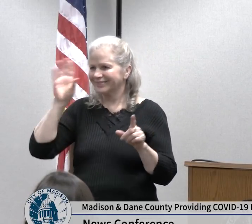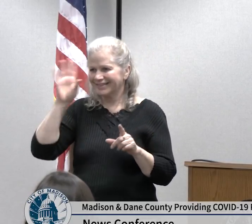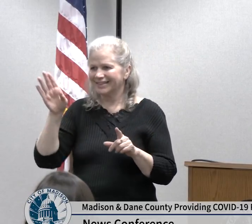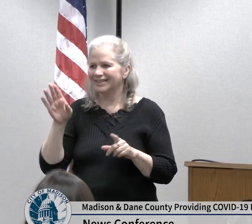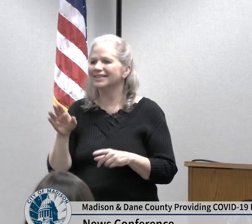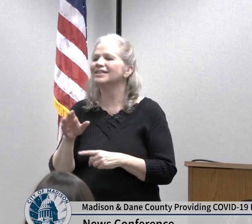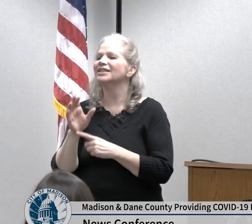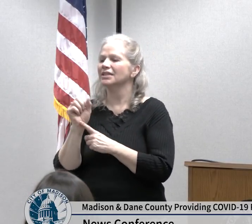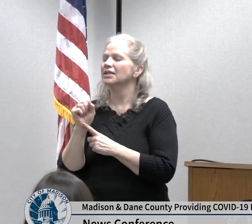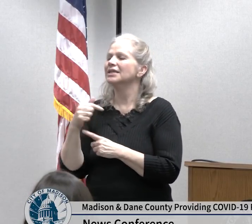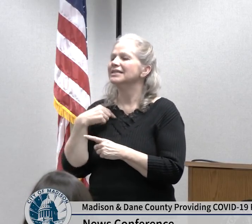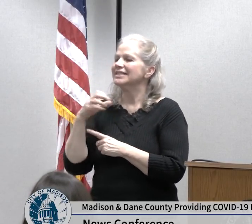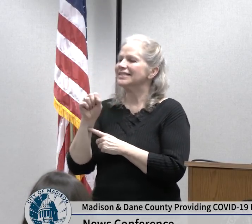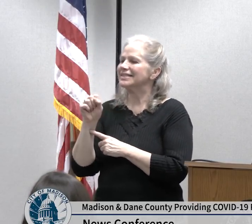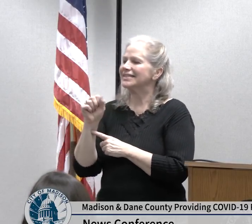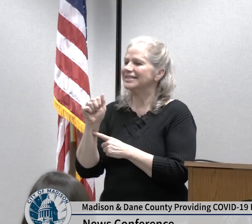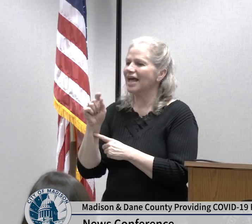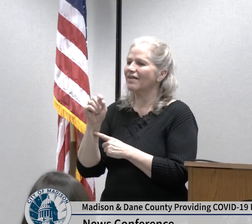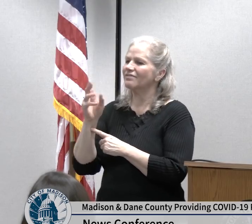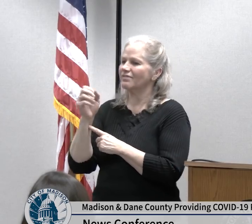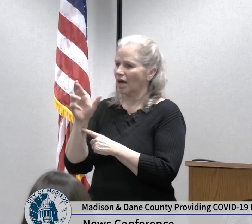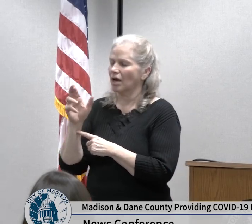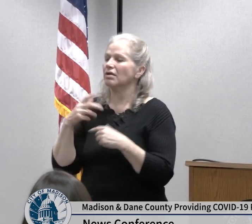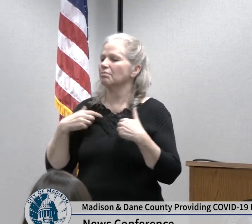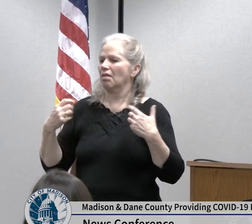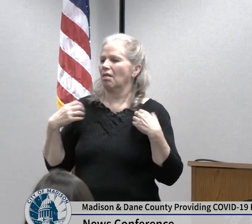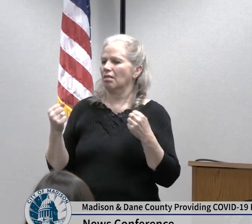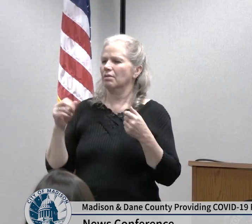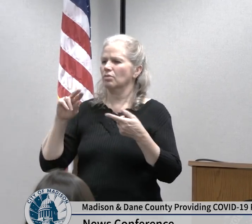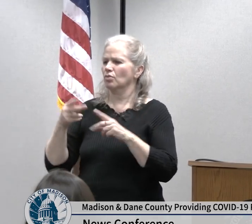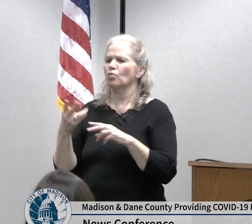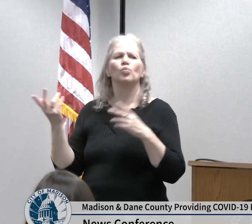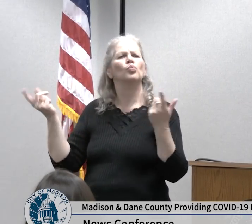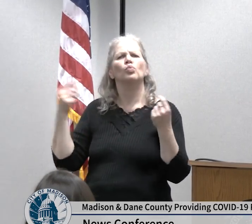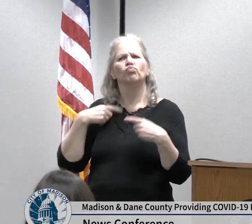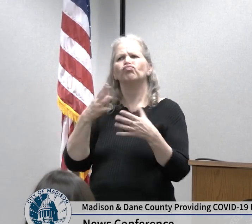Systems perspective what we have been focusing on is preparedness preparedness